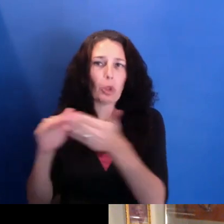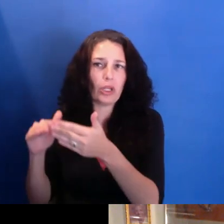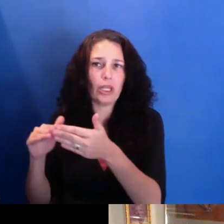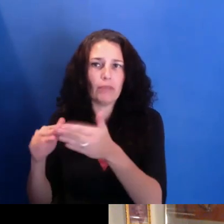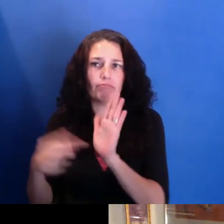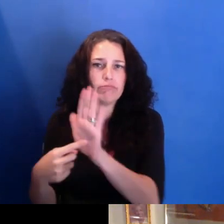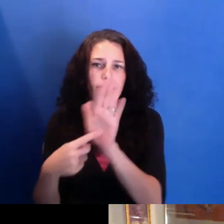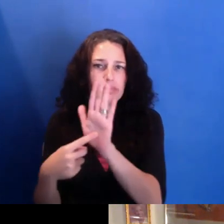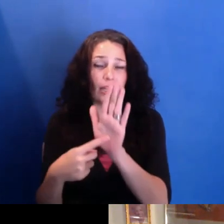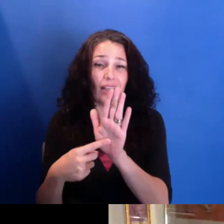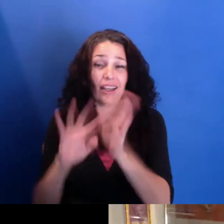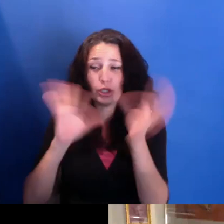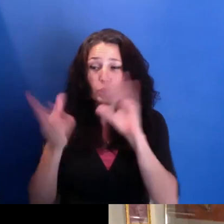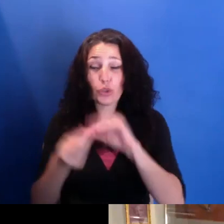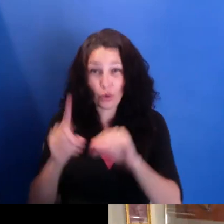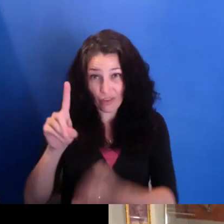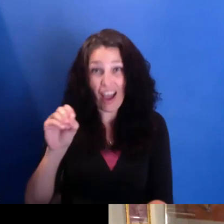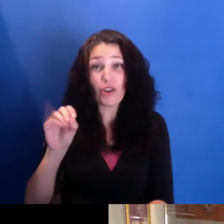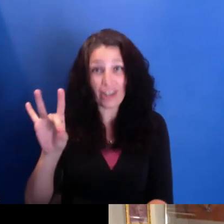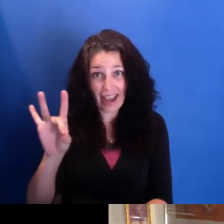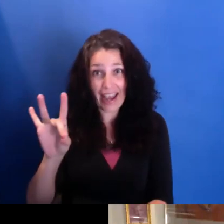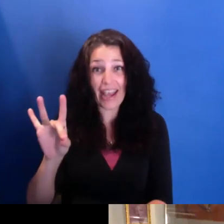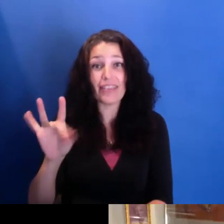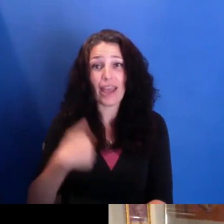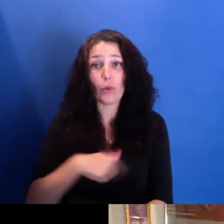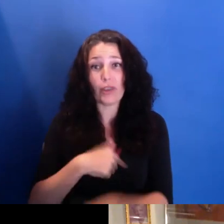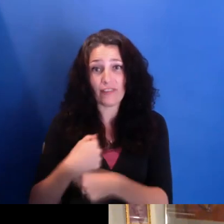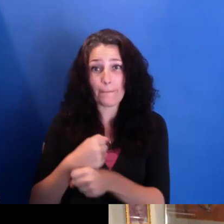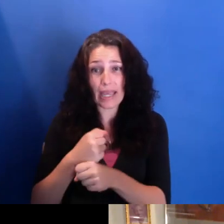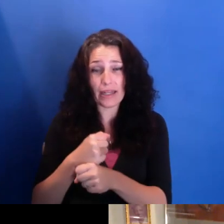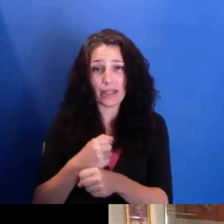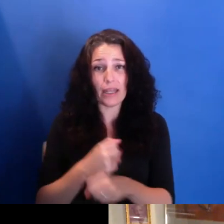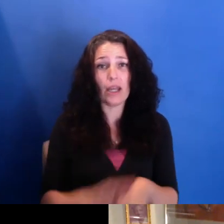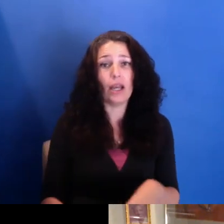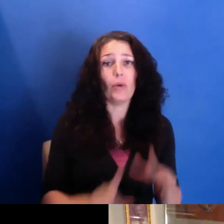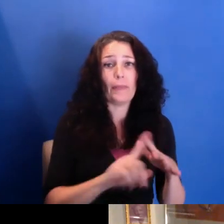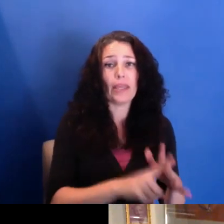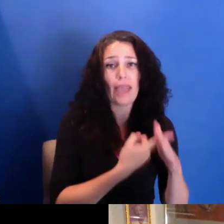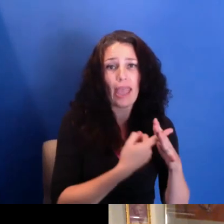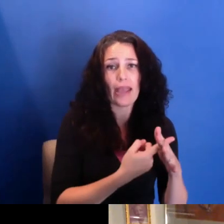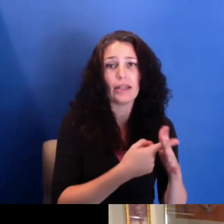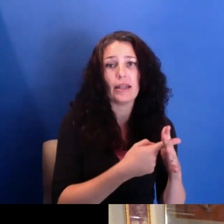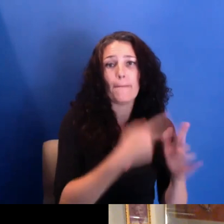And so we began the batch of 2020 on March 14. And so we thought, oh no, what's going to happen?